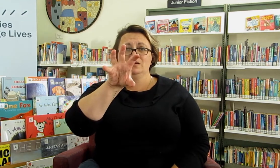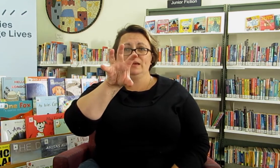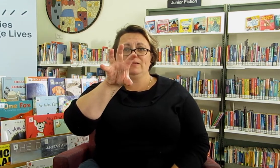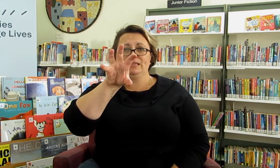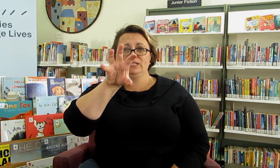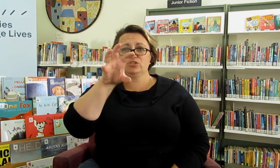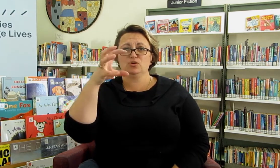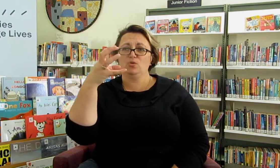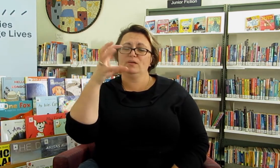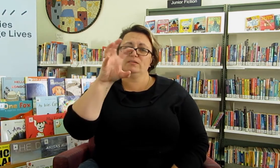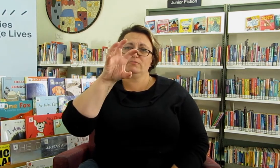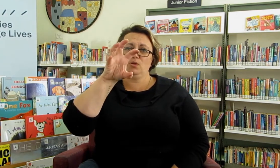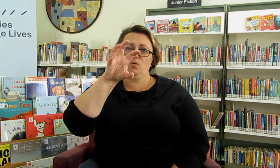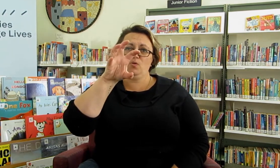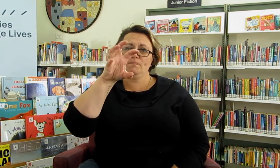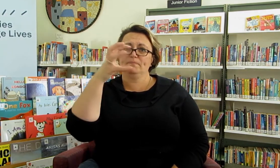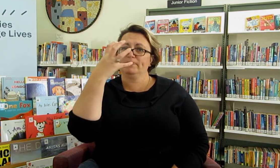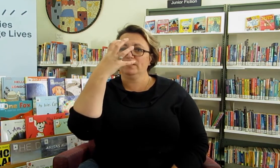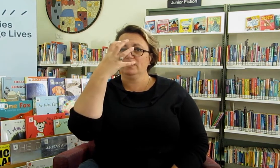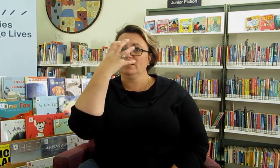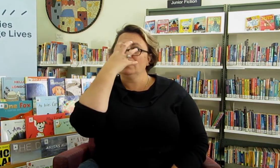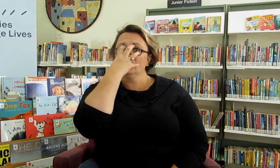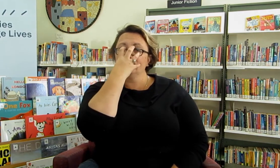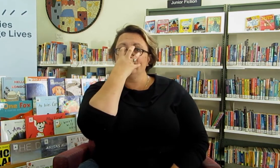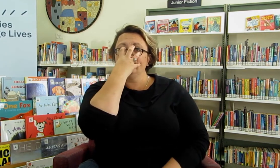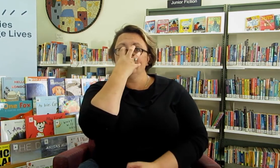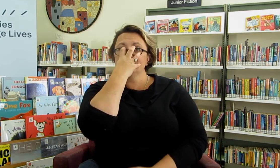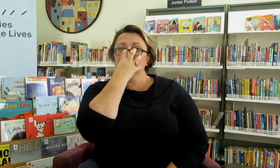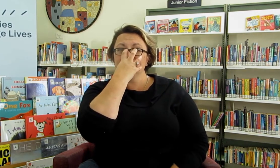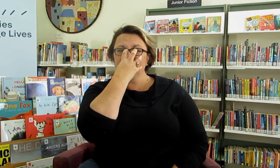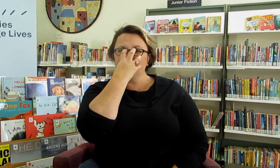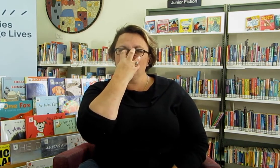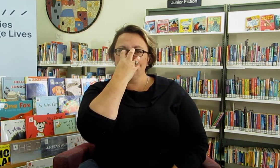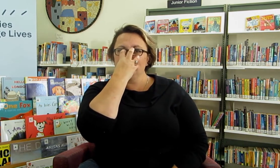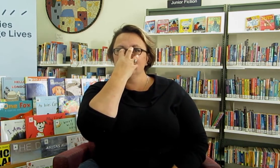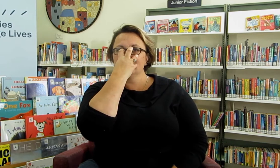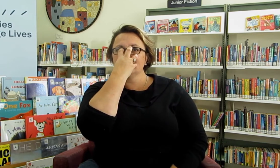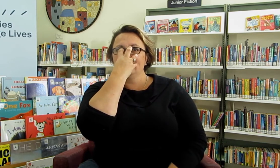our clenched claw over our face because they've got big noses